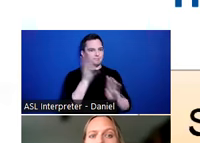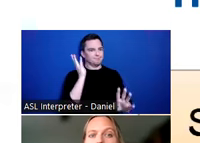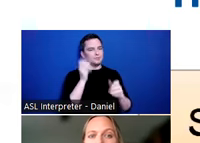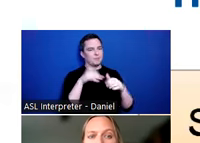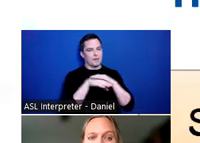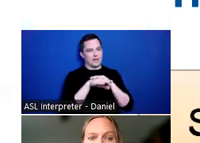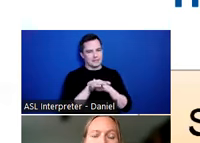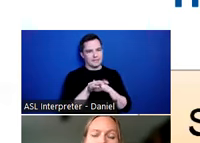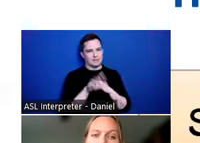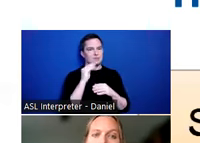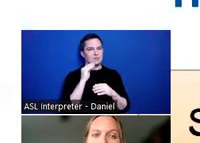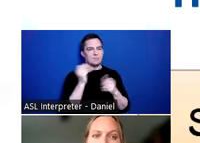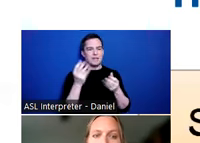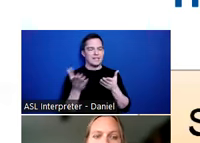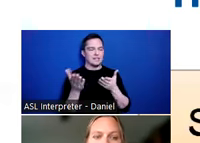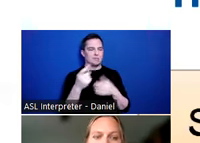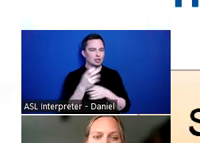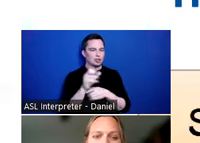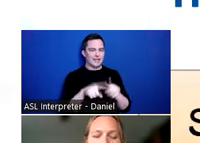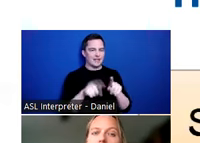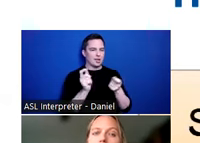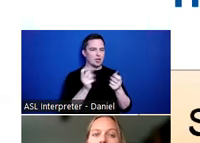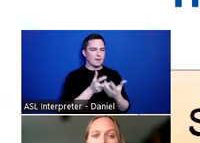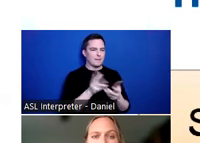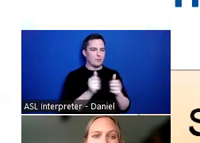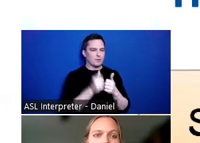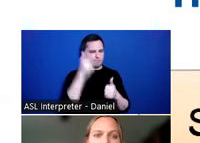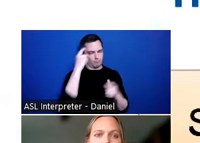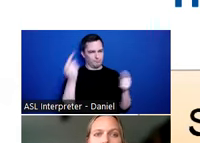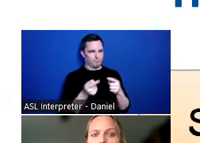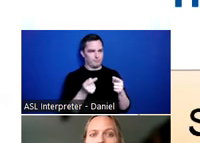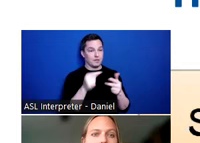not equipped to accommodate folks who have a brain injury. These restricted environments,